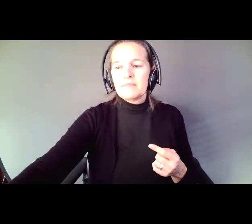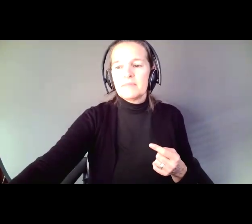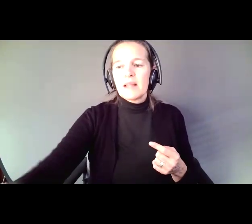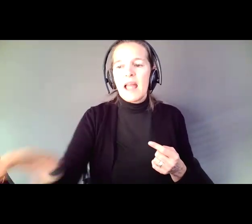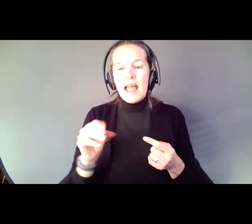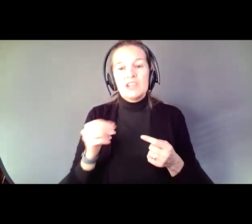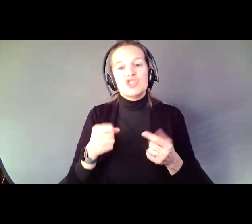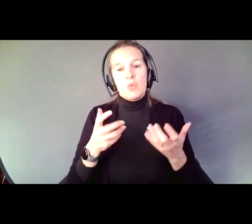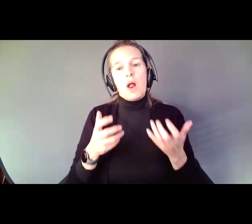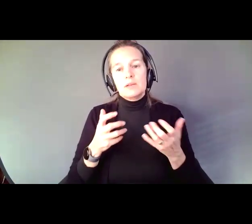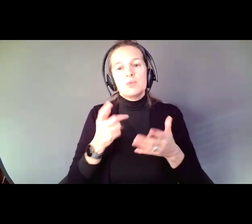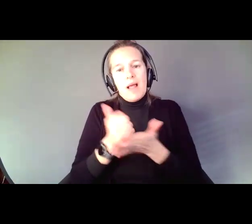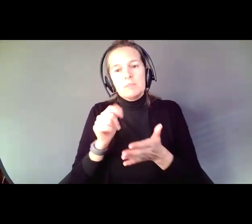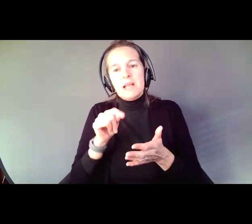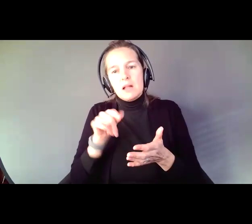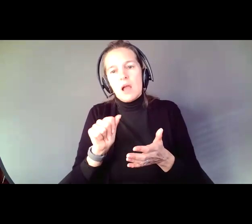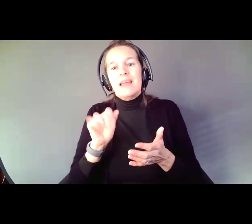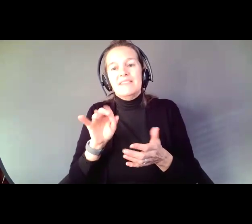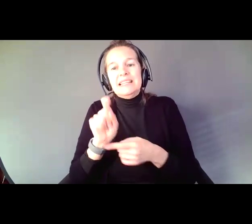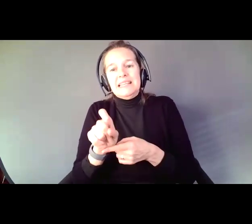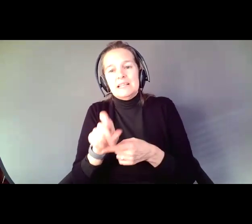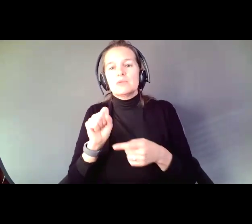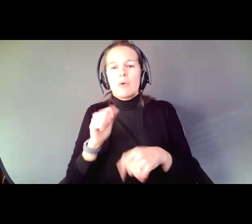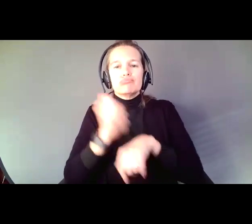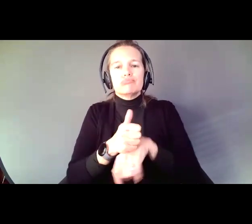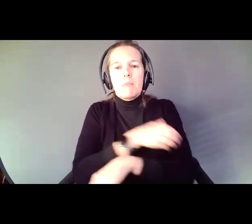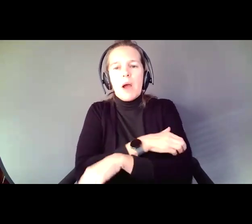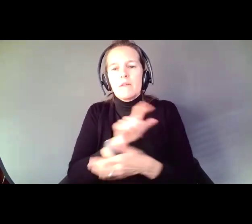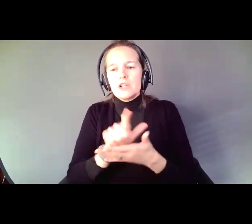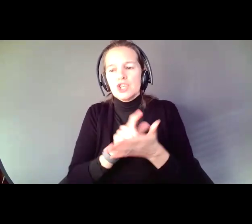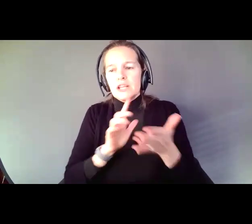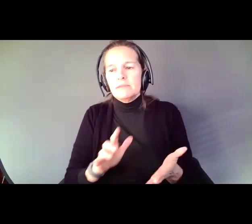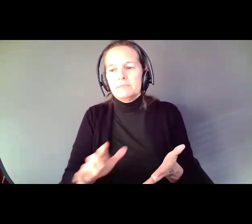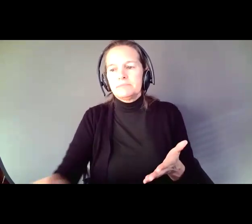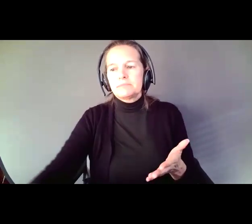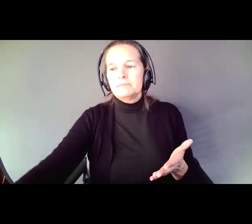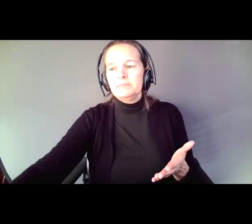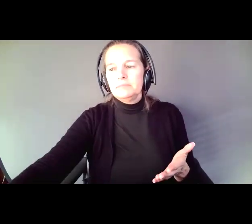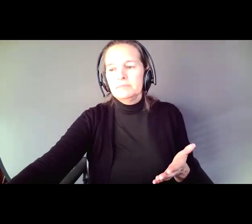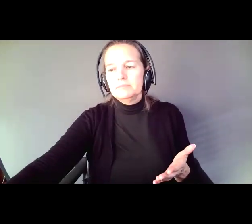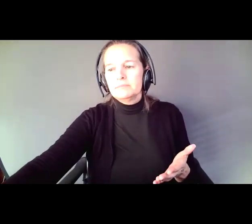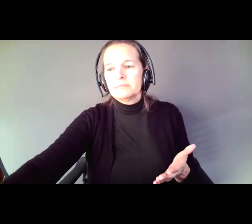needed it. And just like that we created a Power of Attorney and now Tanya lives and works independently